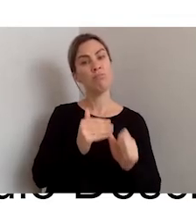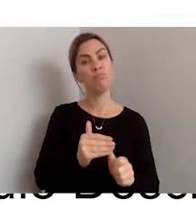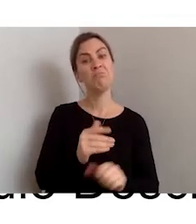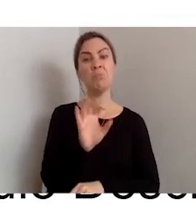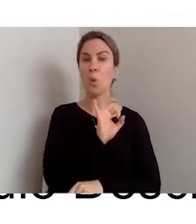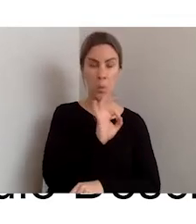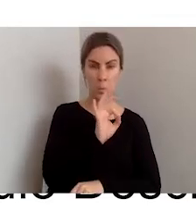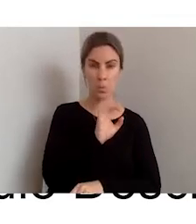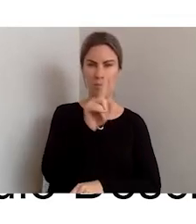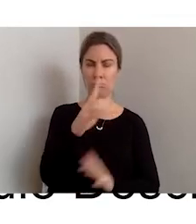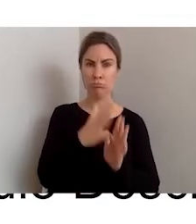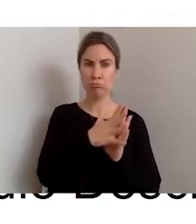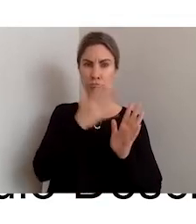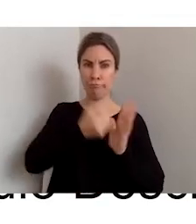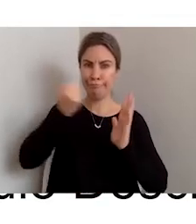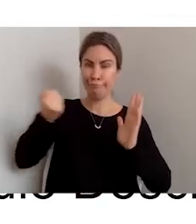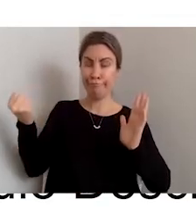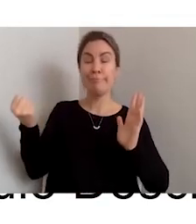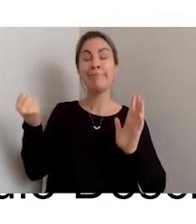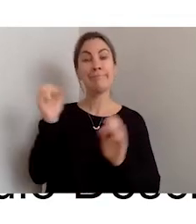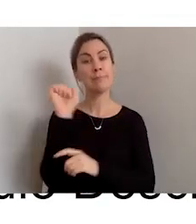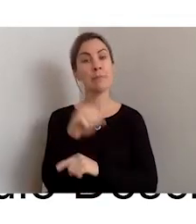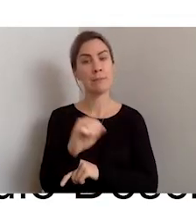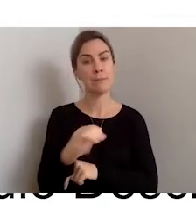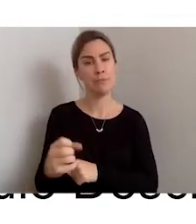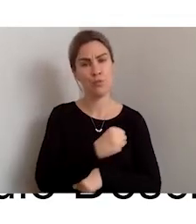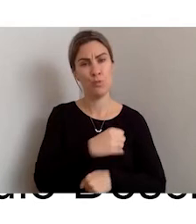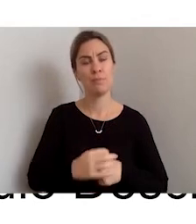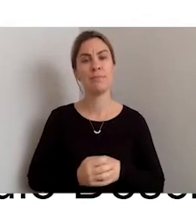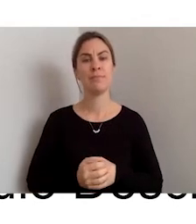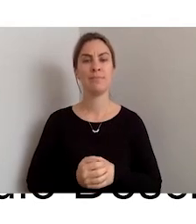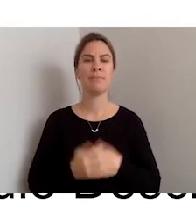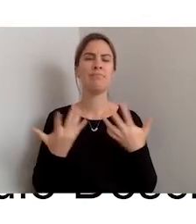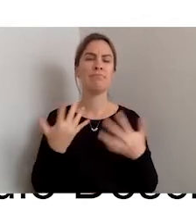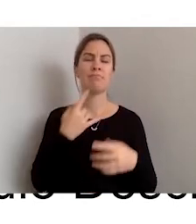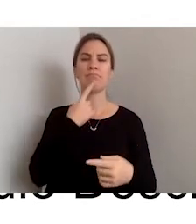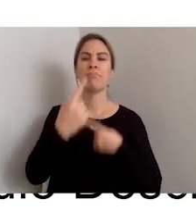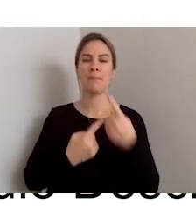So, let me explain. With audio description, a lot of people know it as something